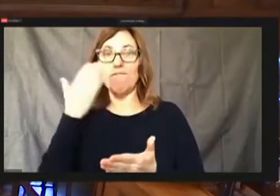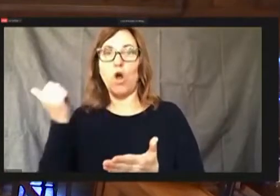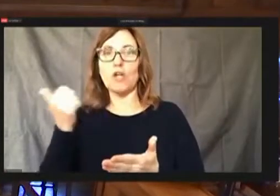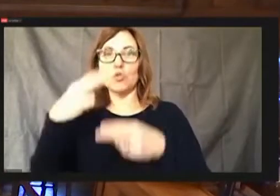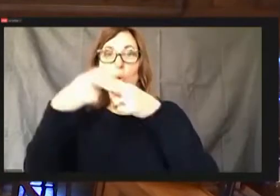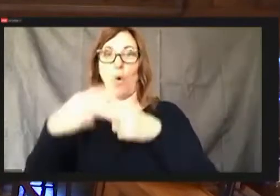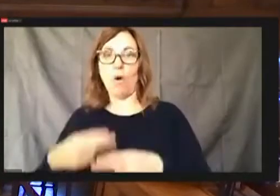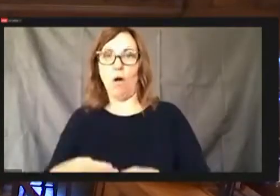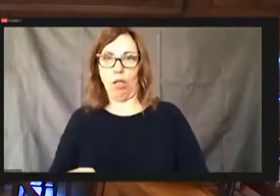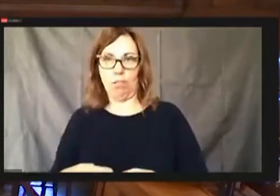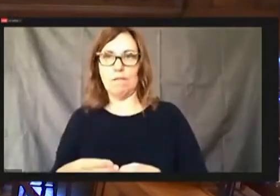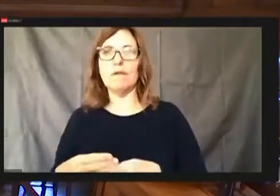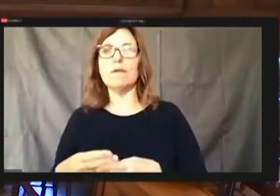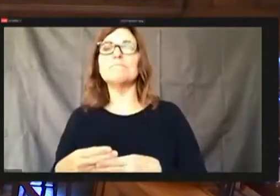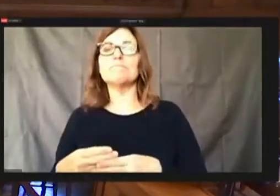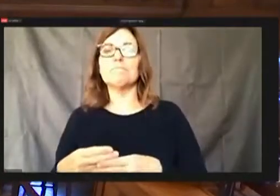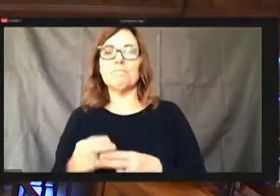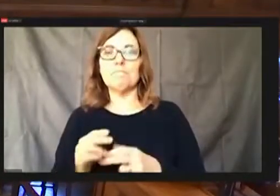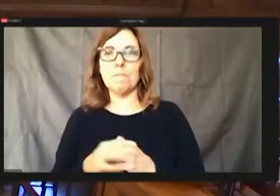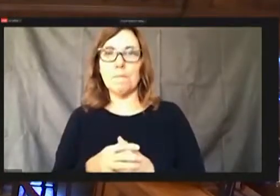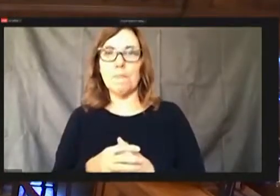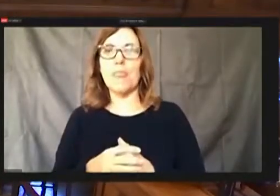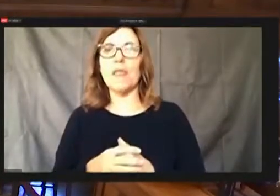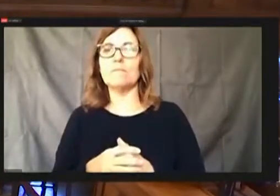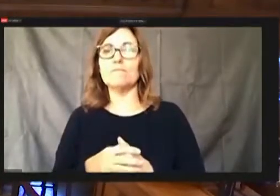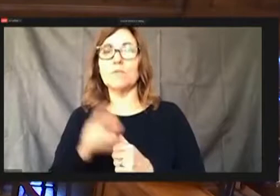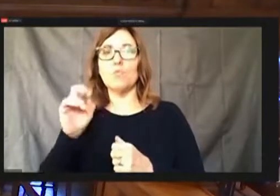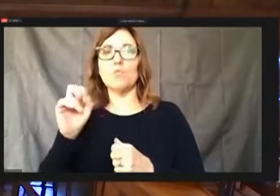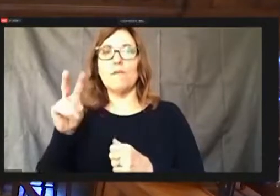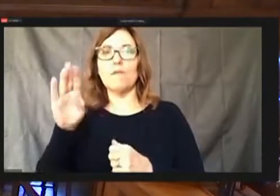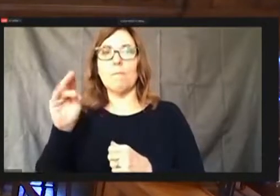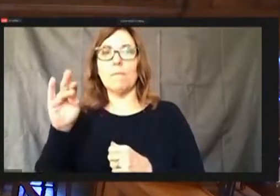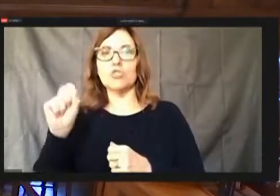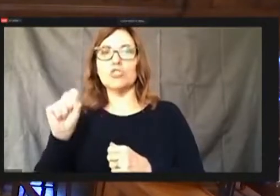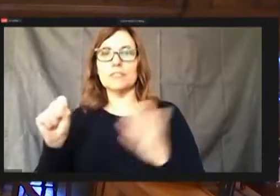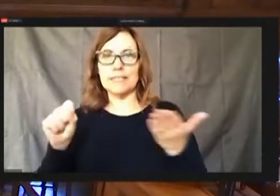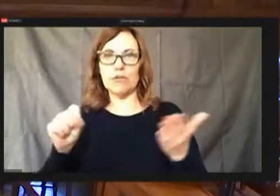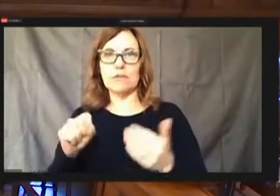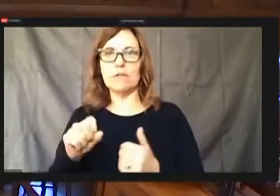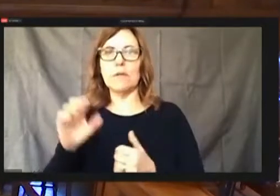So, wrapping barges here, Mr Cargill air.